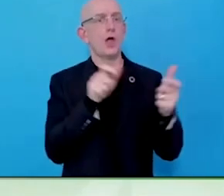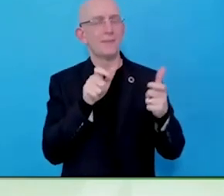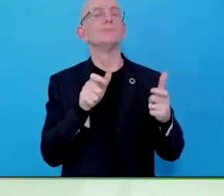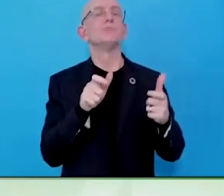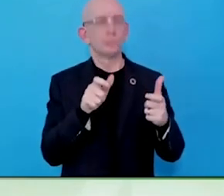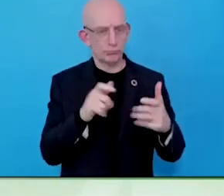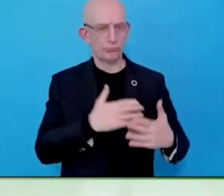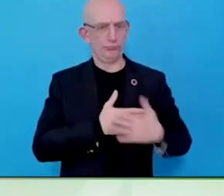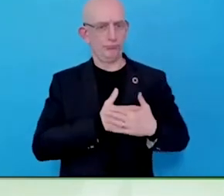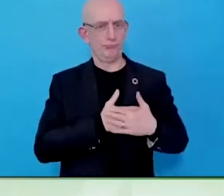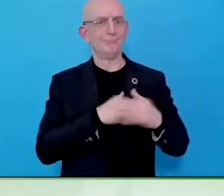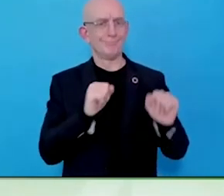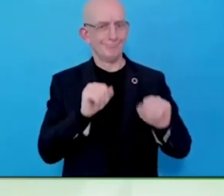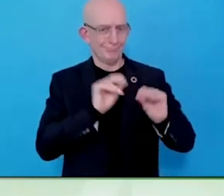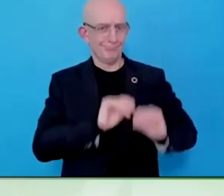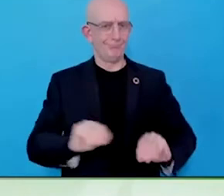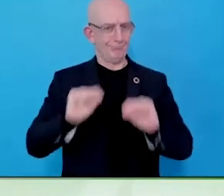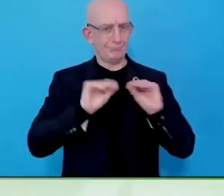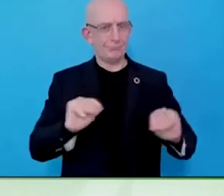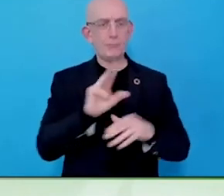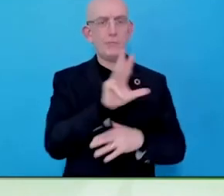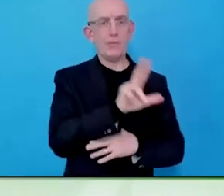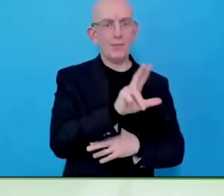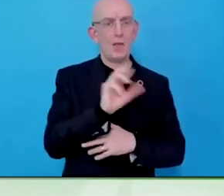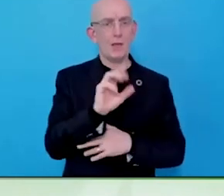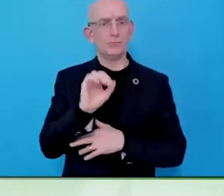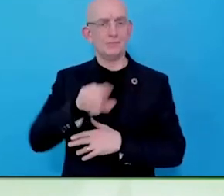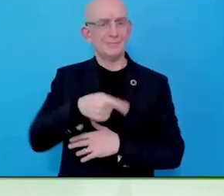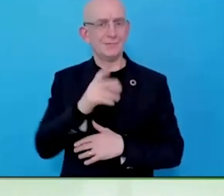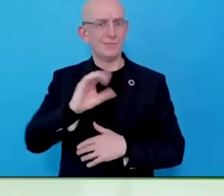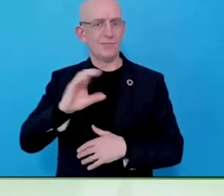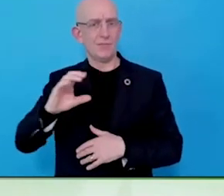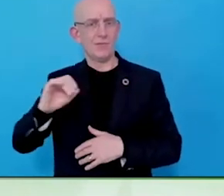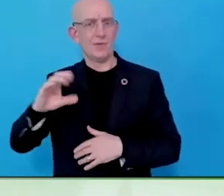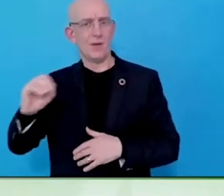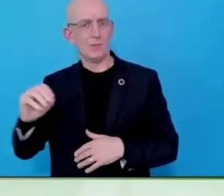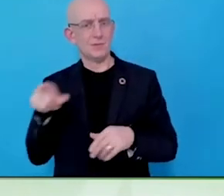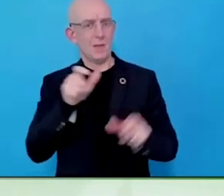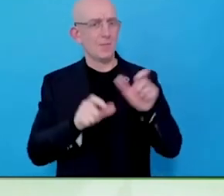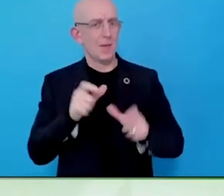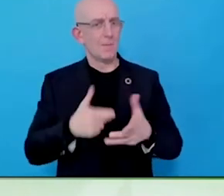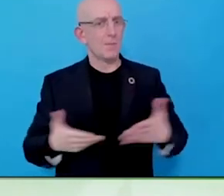disability community, I say this meaning the NGOs and the OPDs to